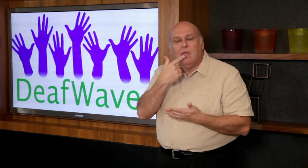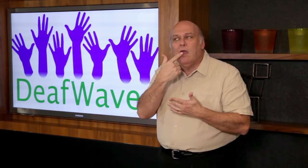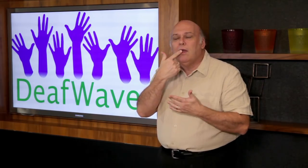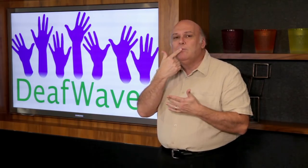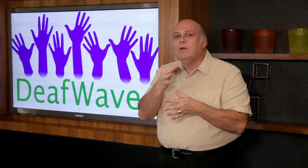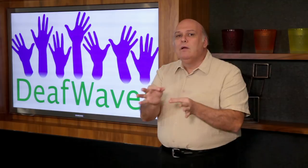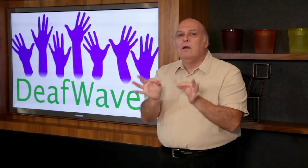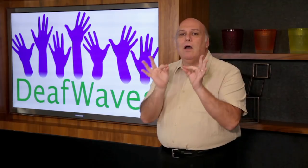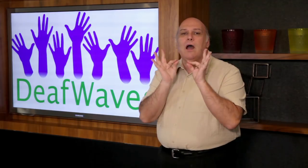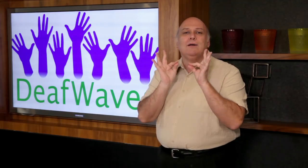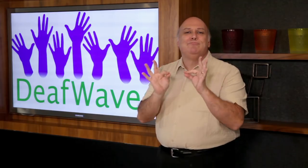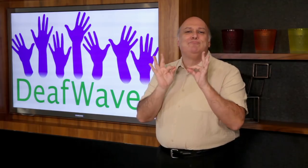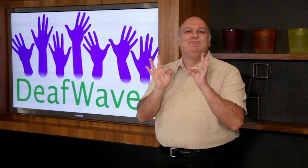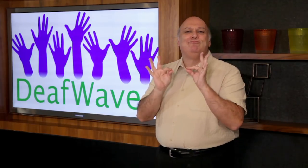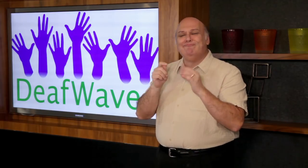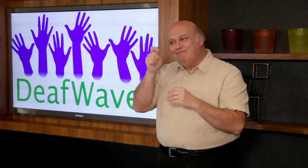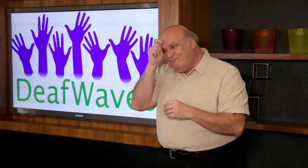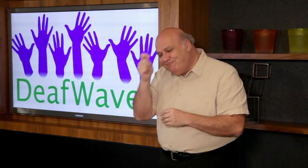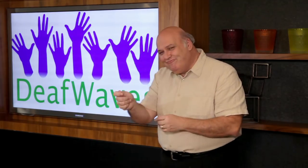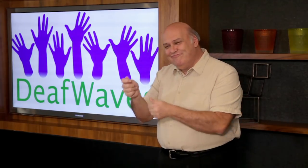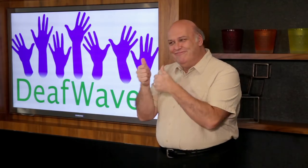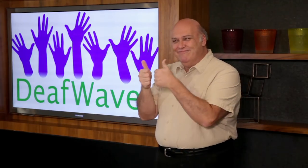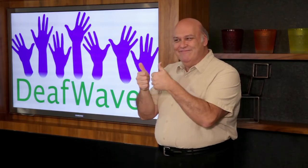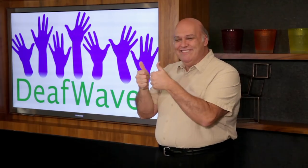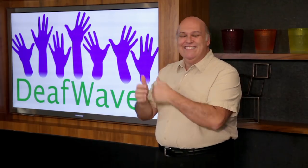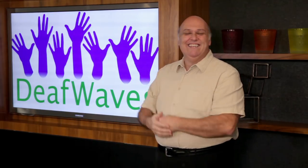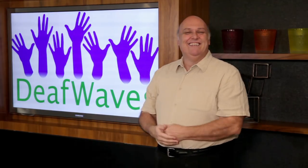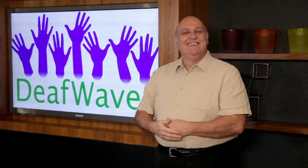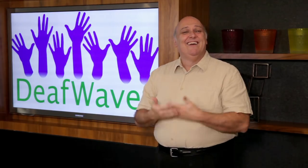it is truly delicious, it tastes magnificent! Thank you!